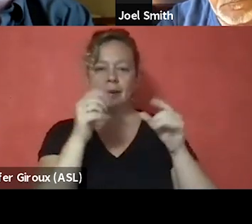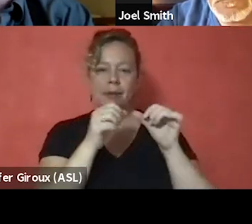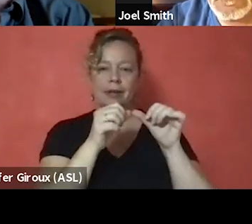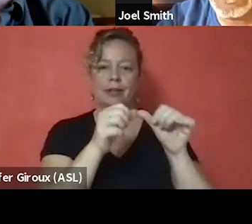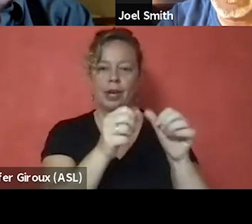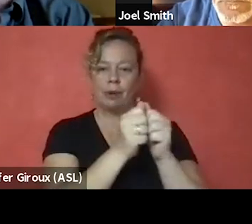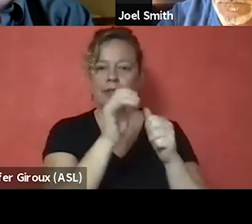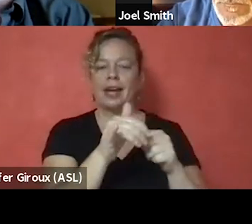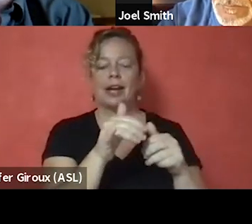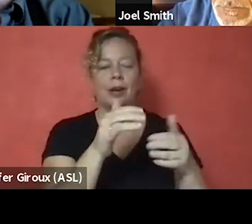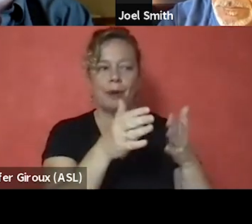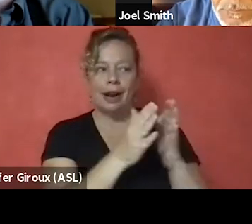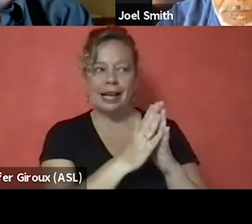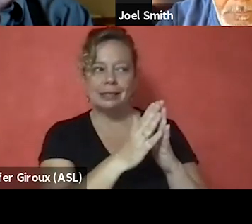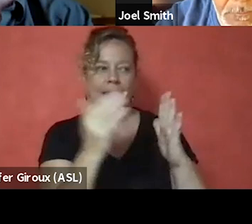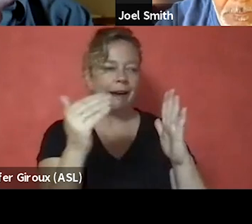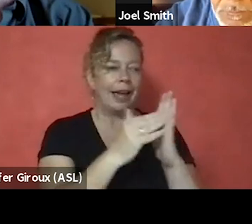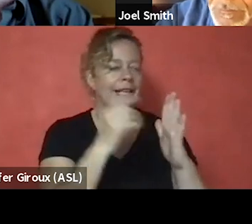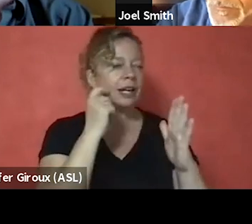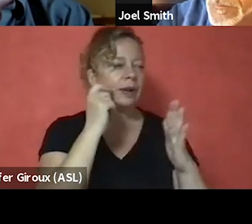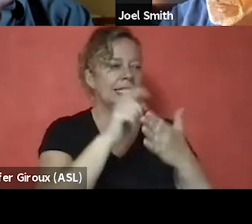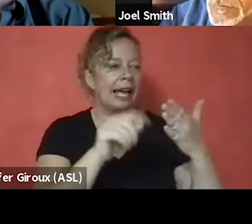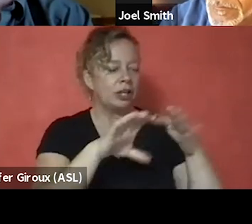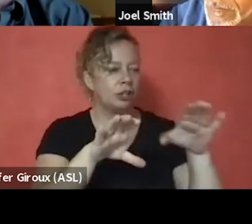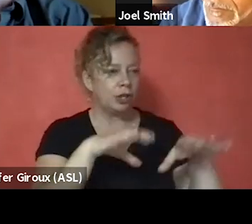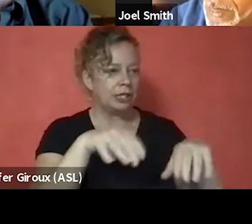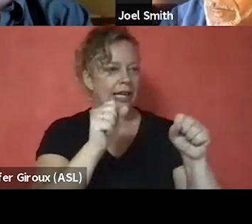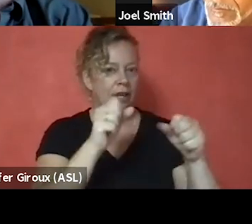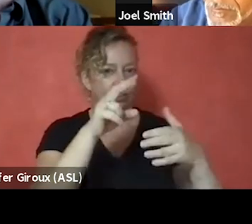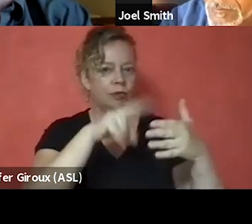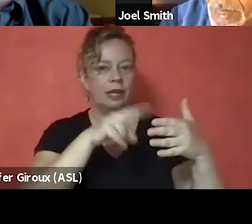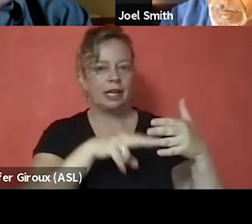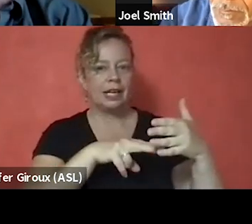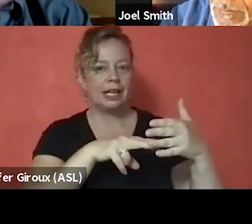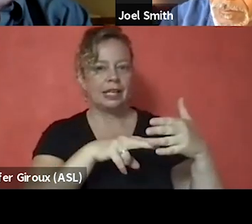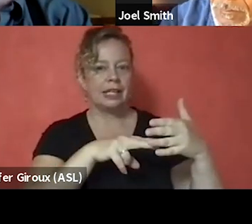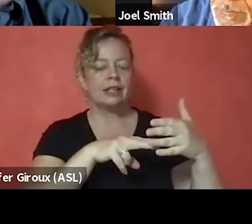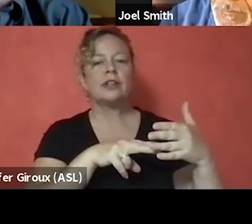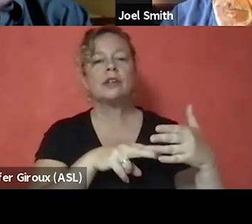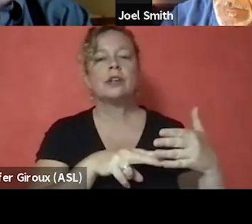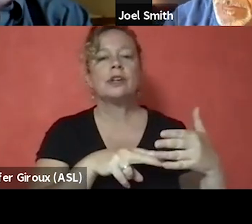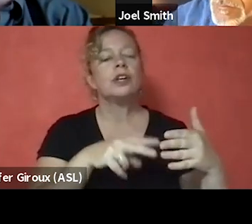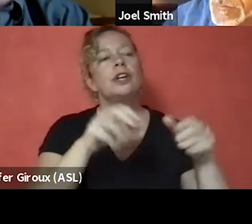When I ask about anti-racist actions you can take, you can read, you can ask questions.